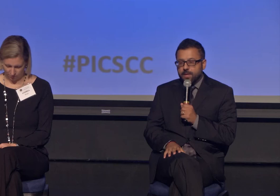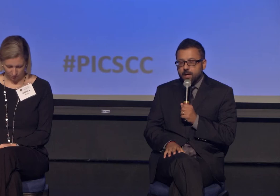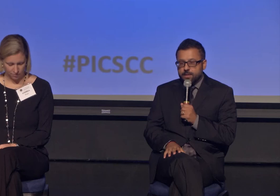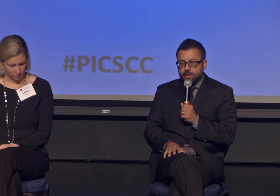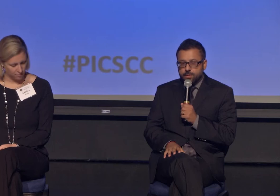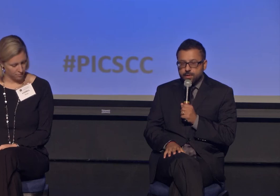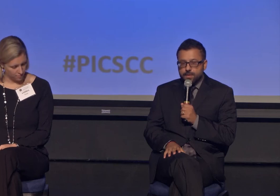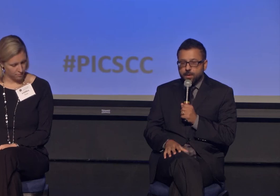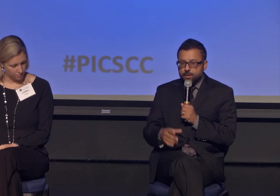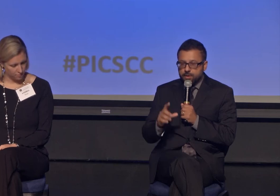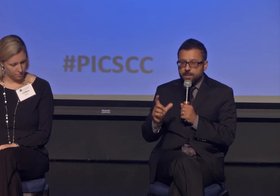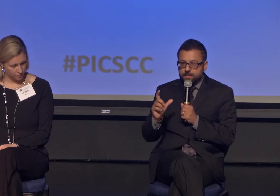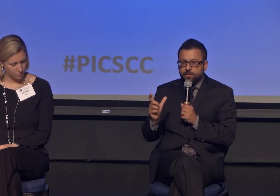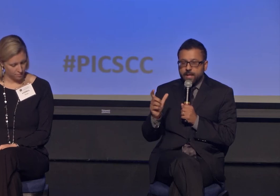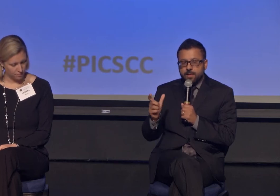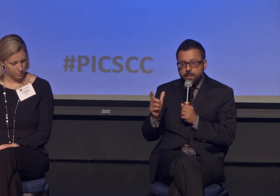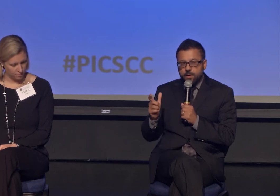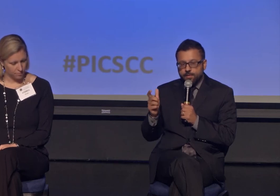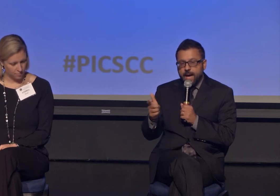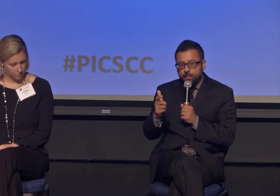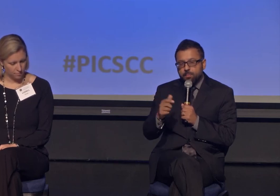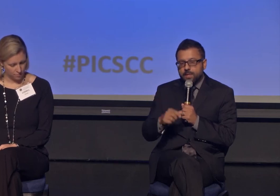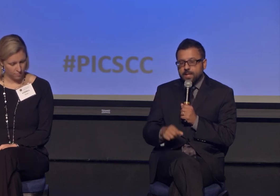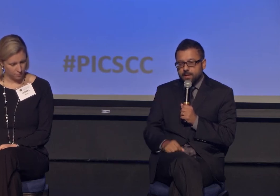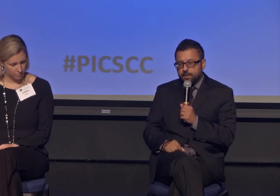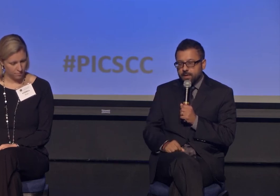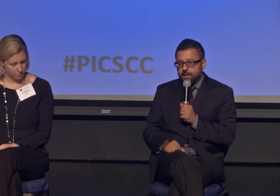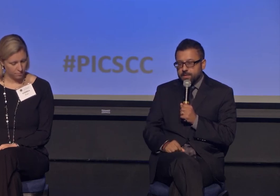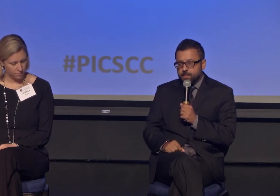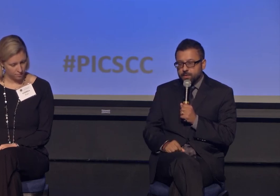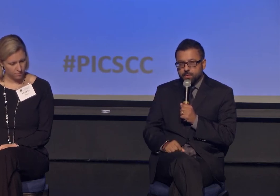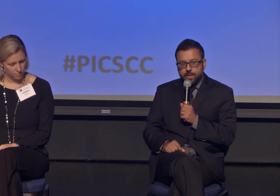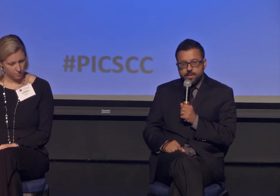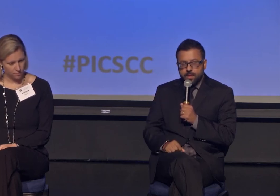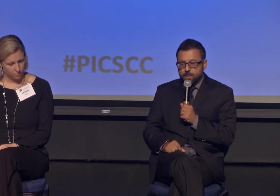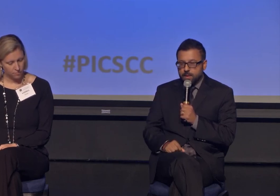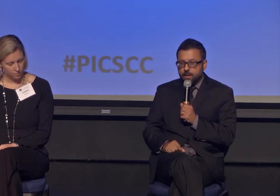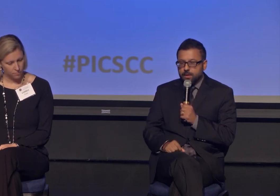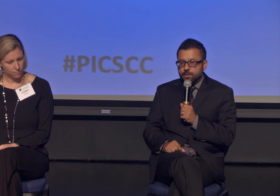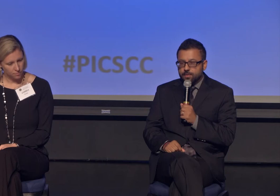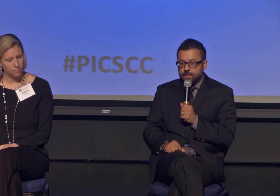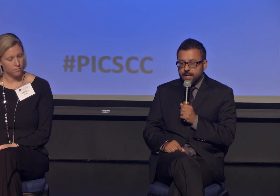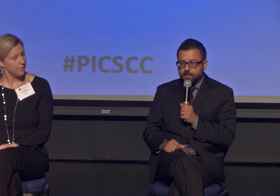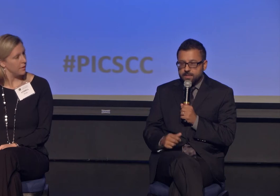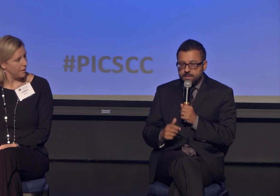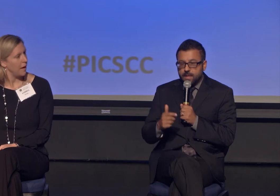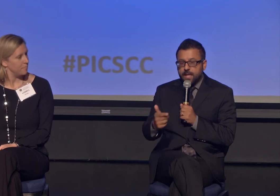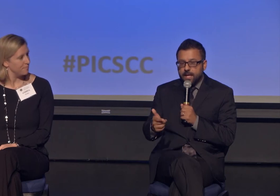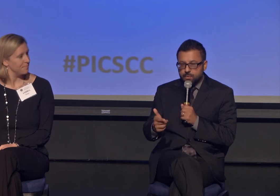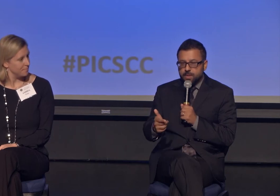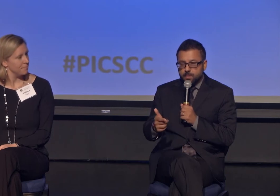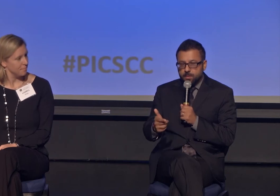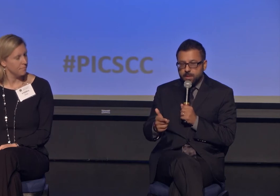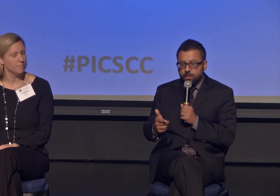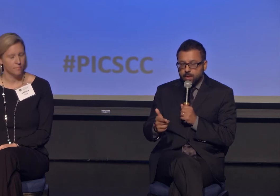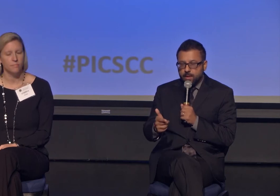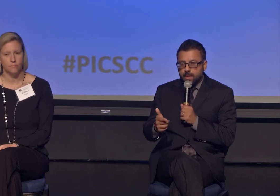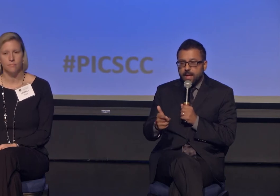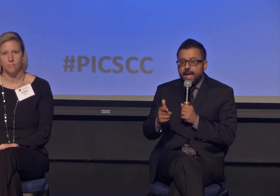that Onstar Service Partnership has provided a model of how we bring together the spiritual and scholarly on university campuses and engage with the community accordingly.